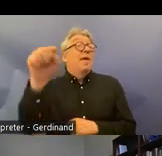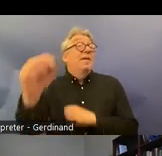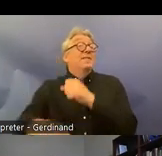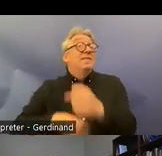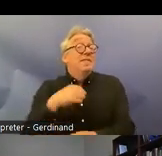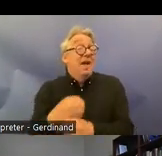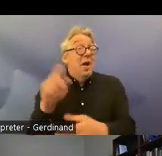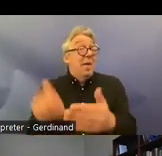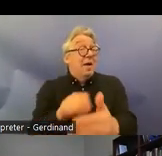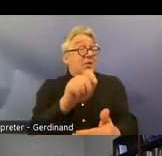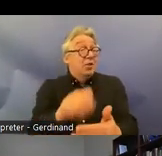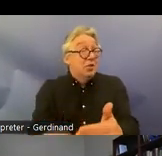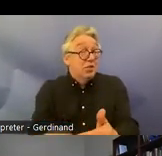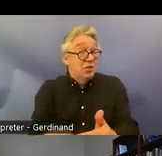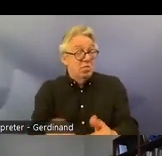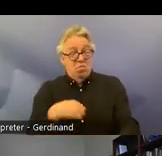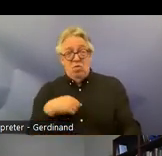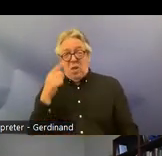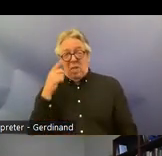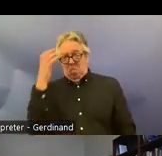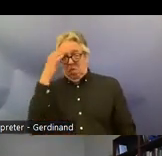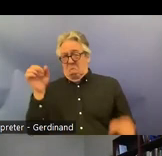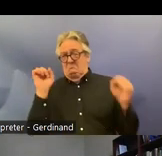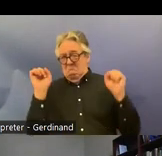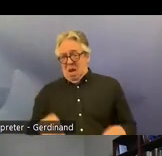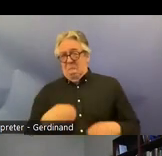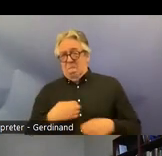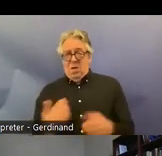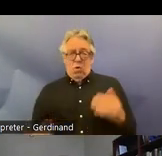government is unable to do this uh but there have been no promises about this